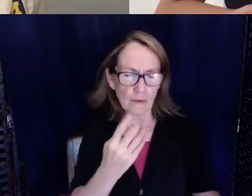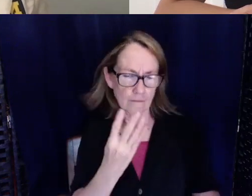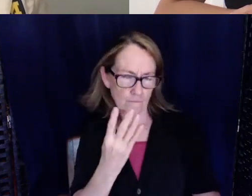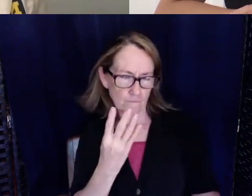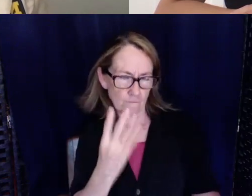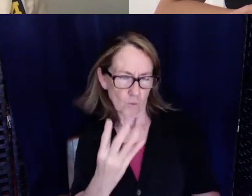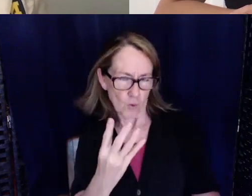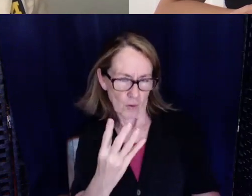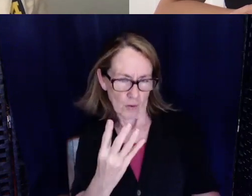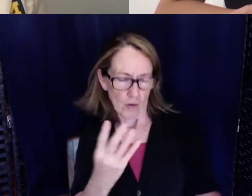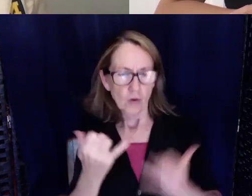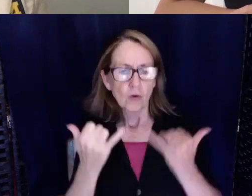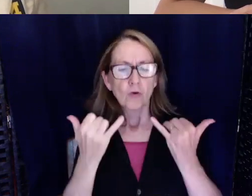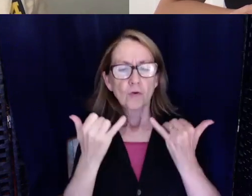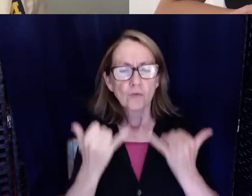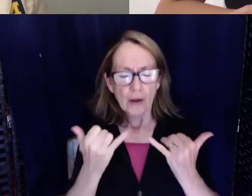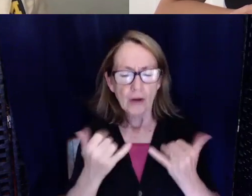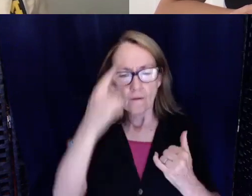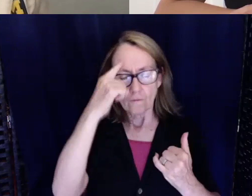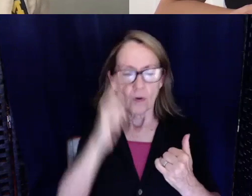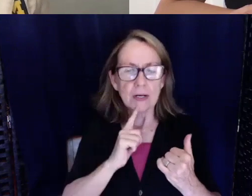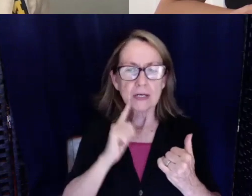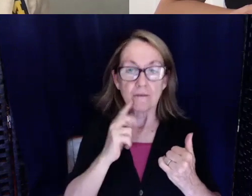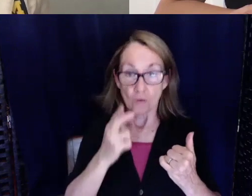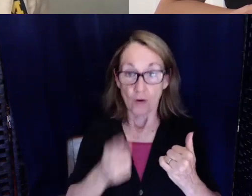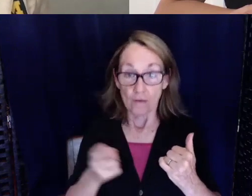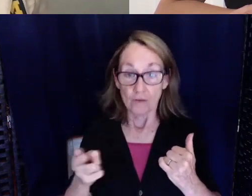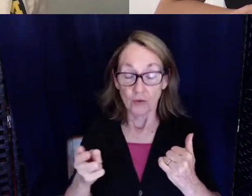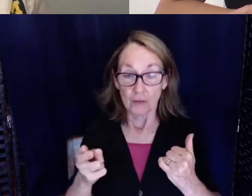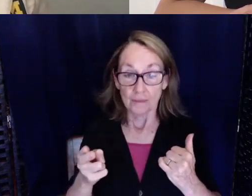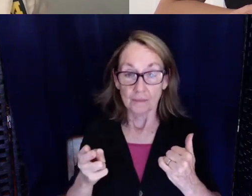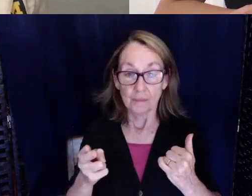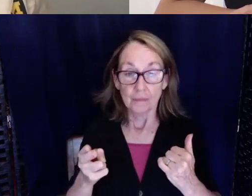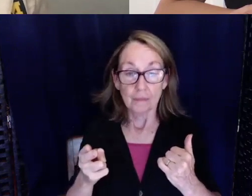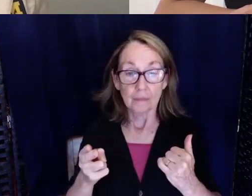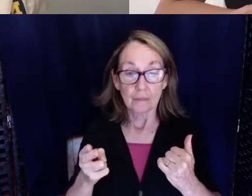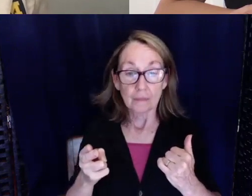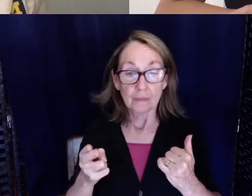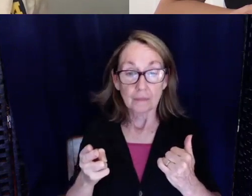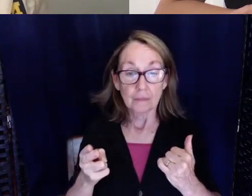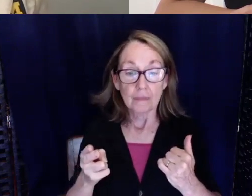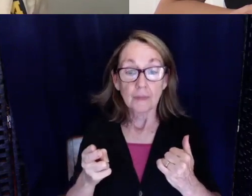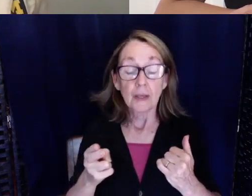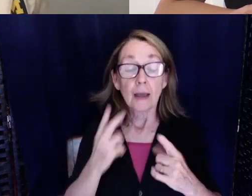now out for the deaf and hard of hearing. The challenge with the stethoscope is